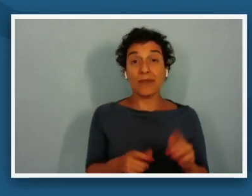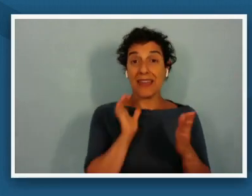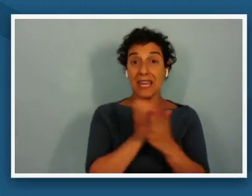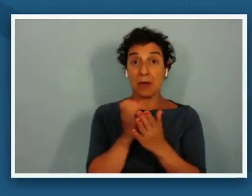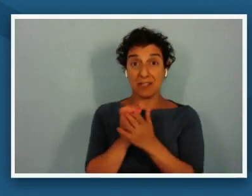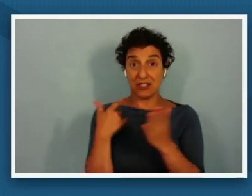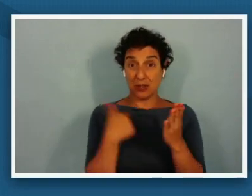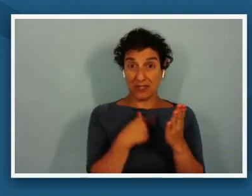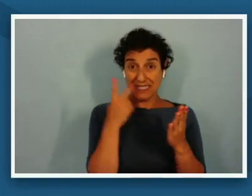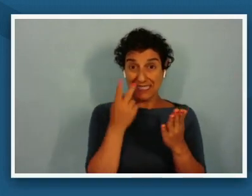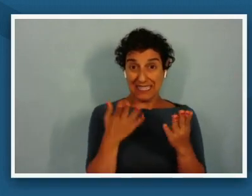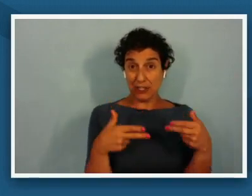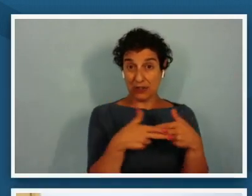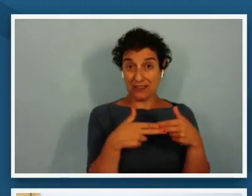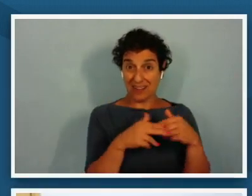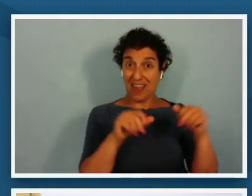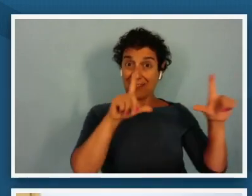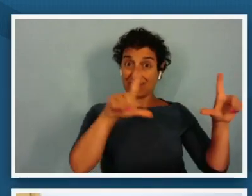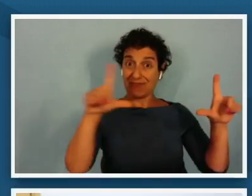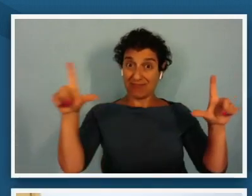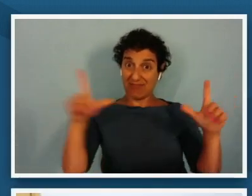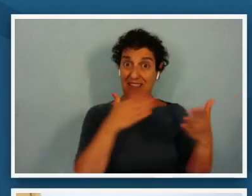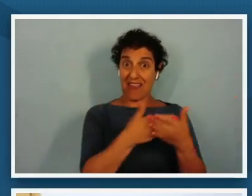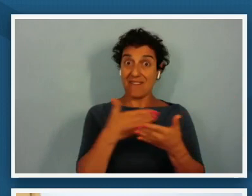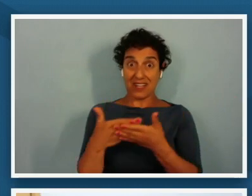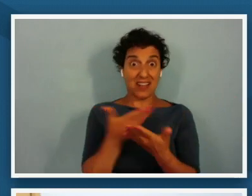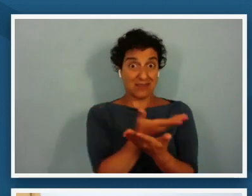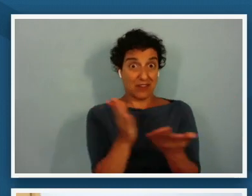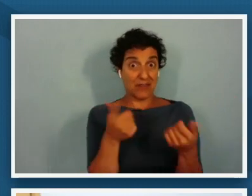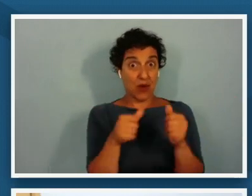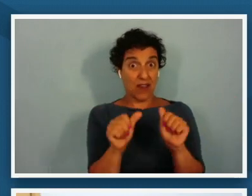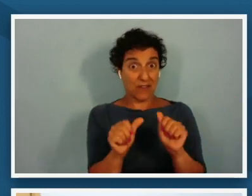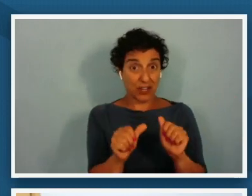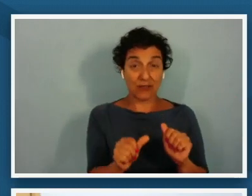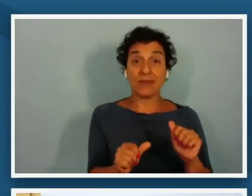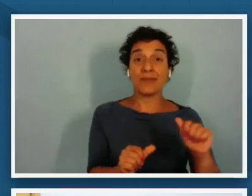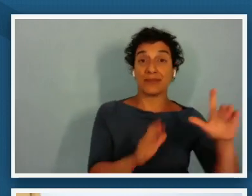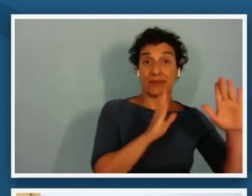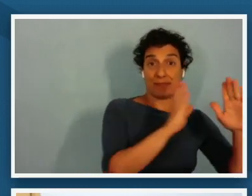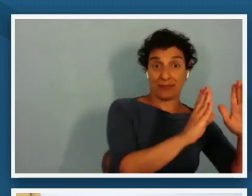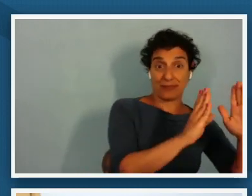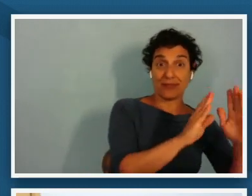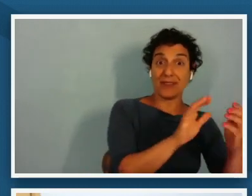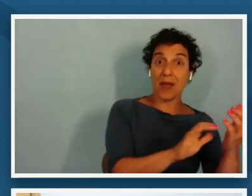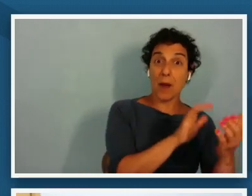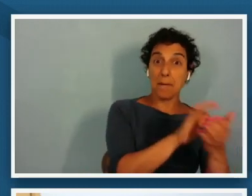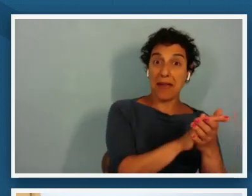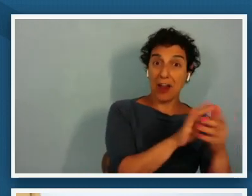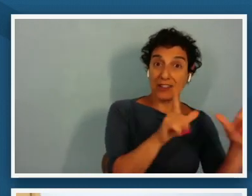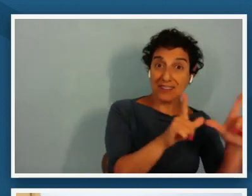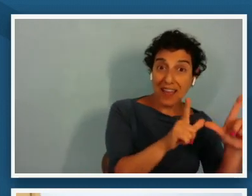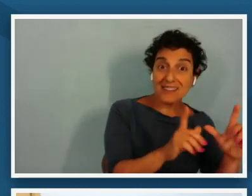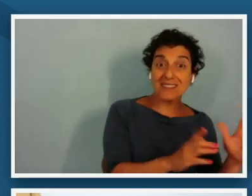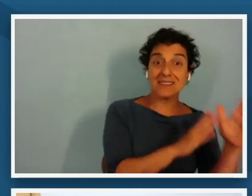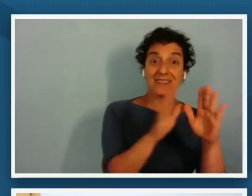this slide are evidence of those efforts um from left to right we're seeing a marriage license we're seeing family